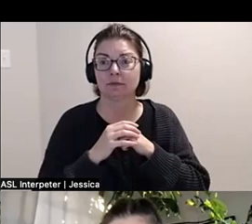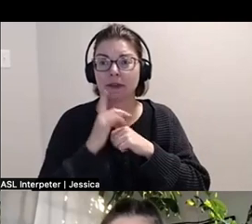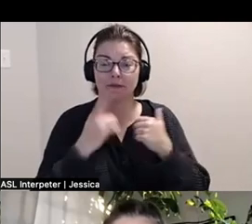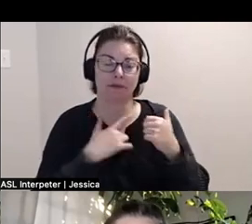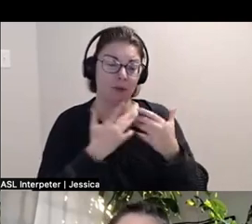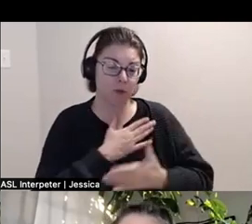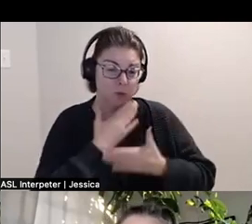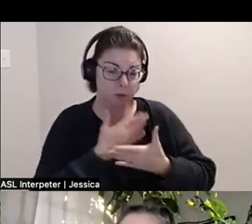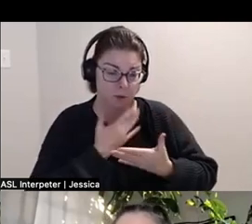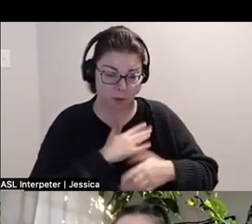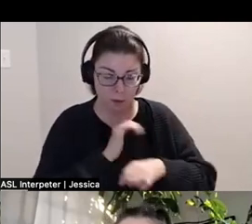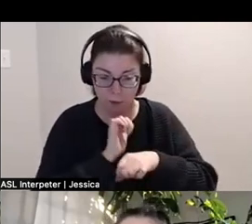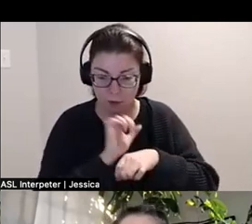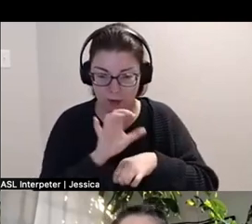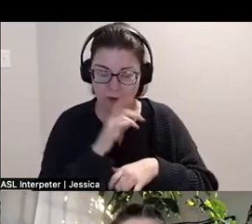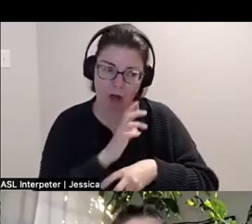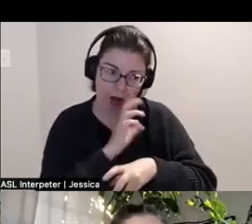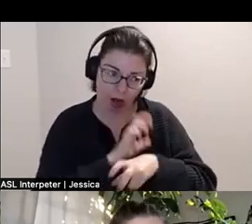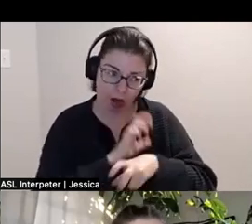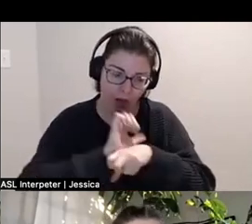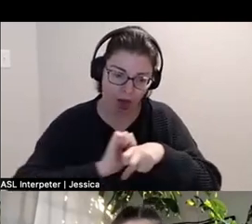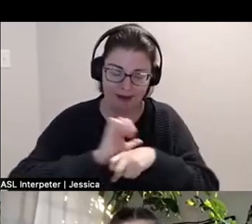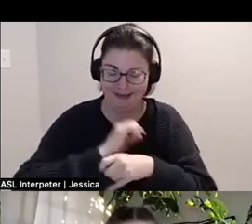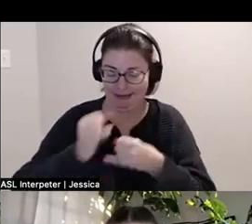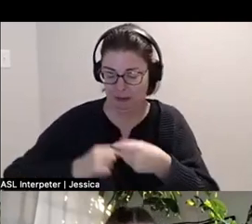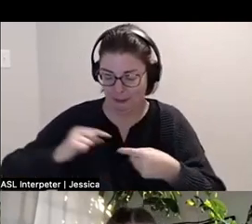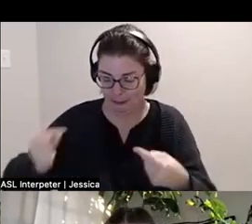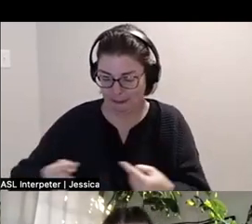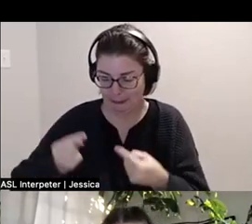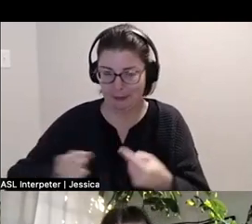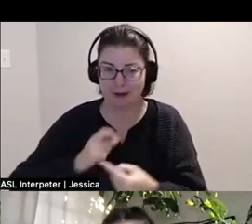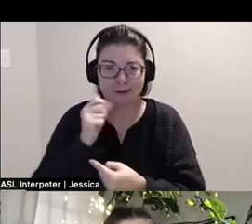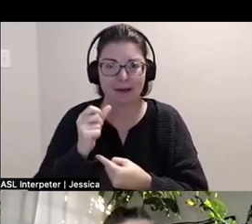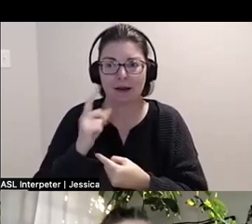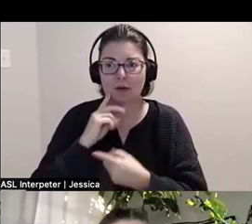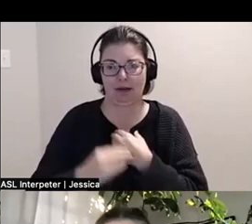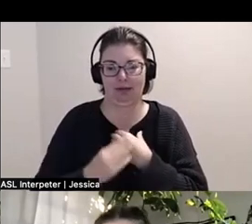so that it's not as laborious or painful at the end. And it's actually been the most transformative thing.